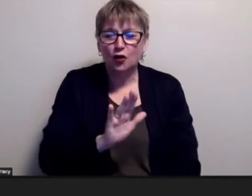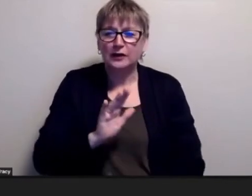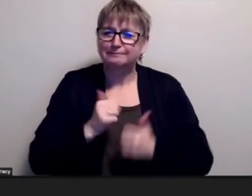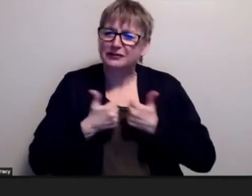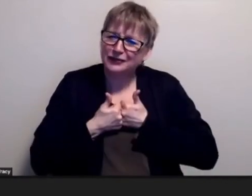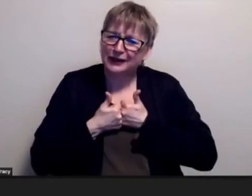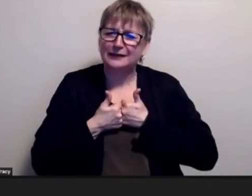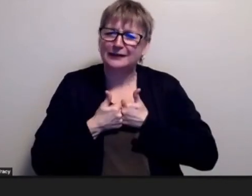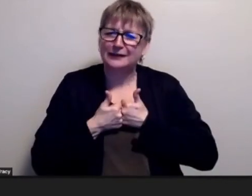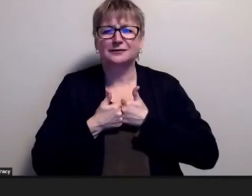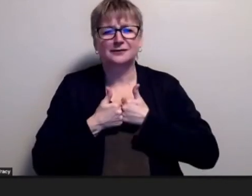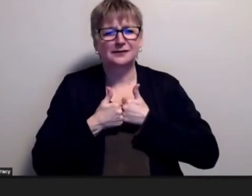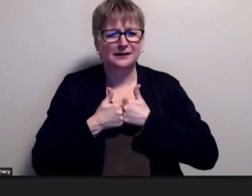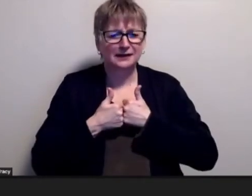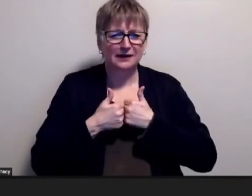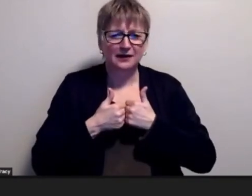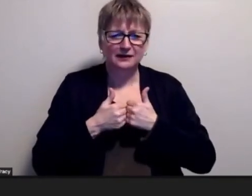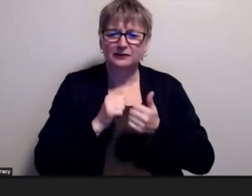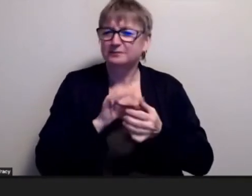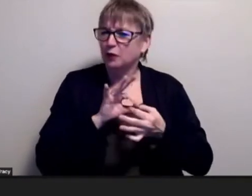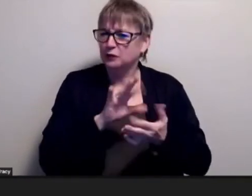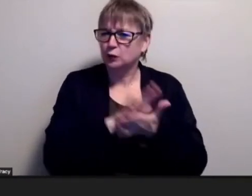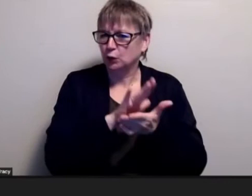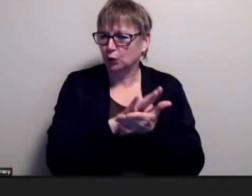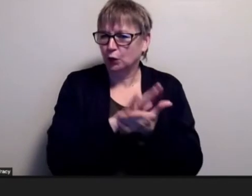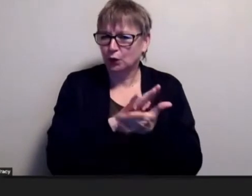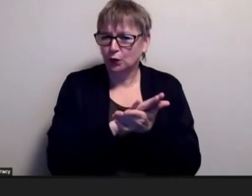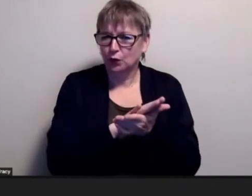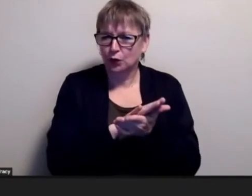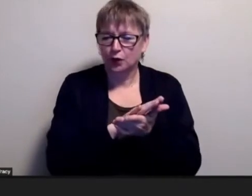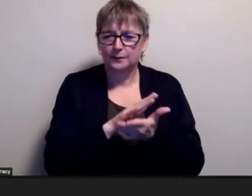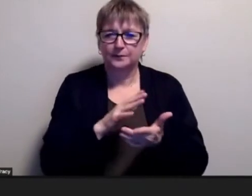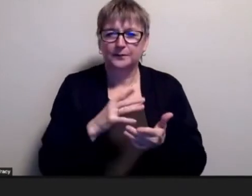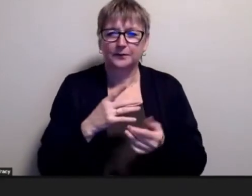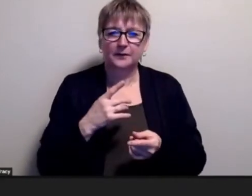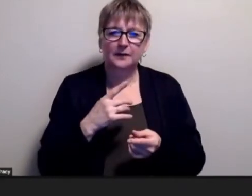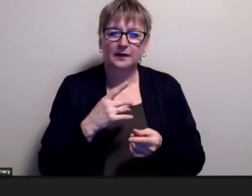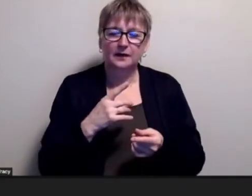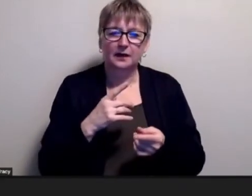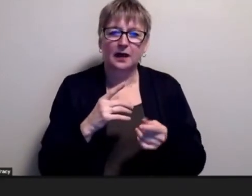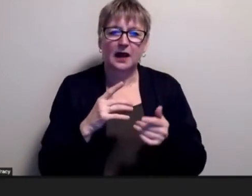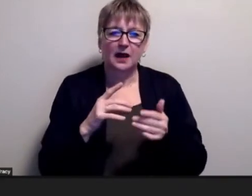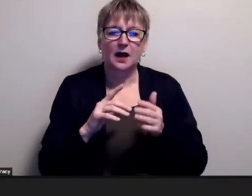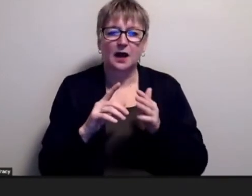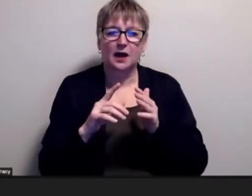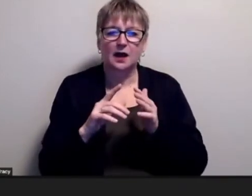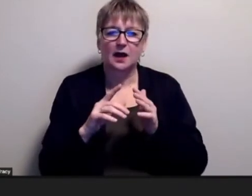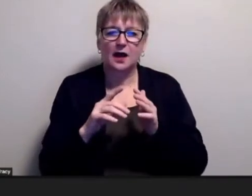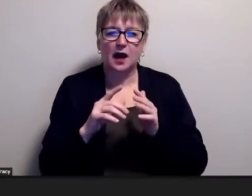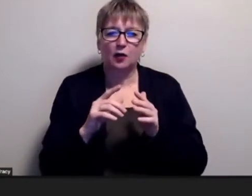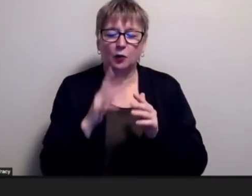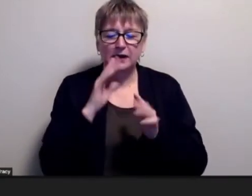in terms of schooling we can get into the the deeper parts of what it was like for you at tom